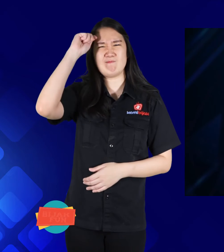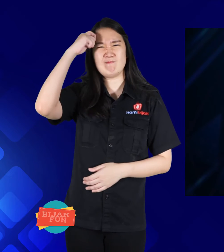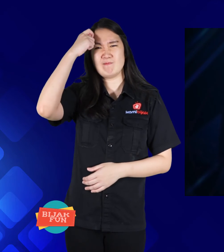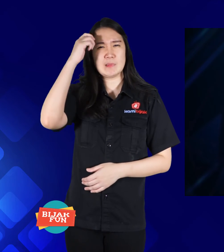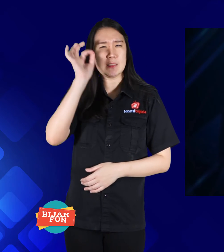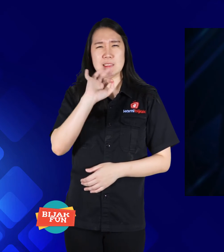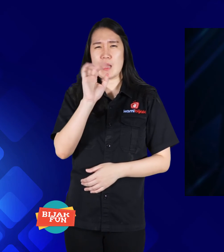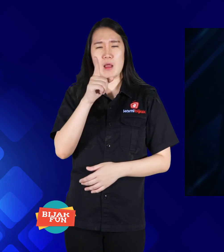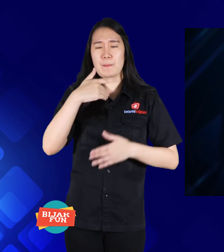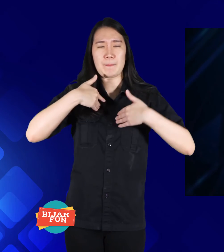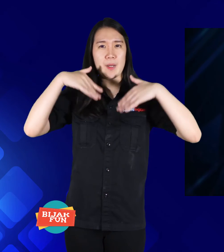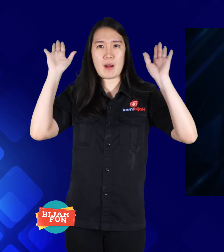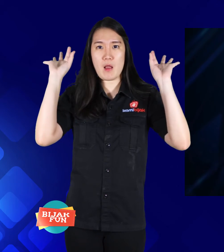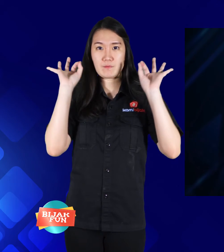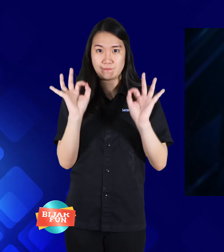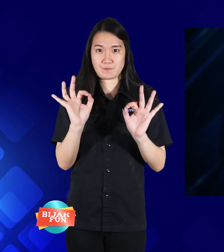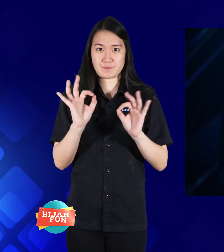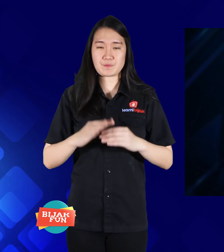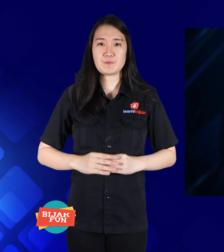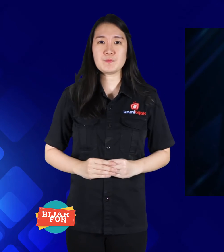Remember don't give up!